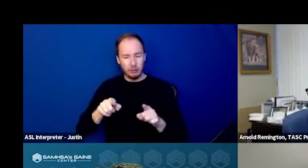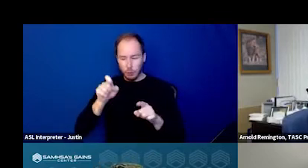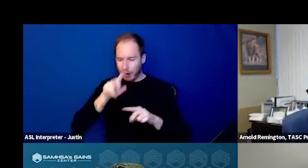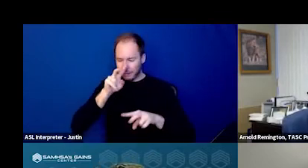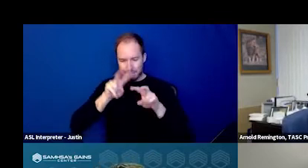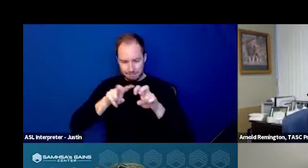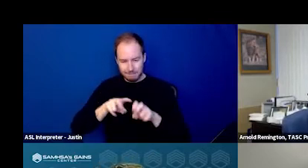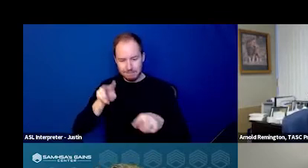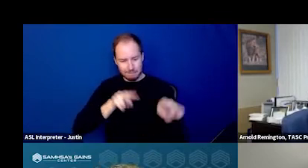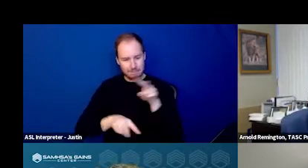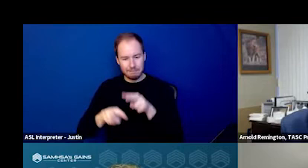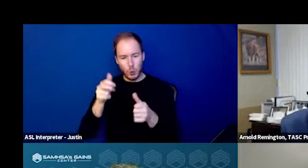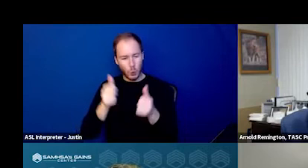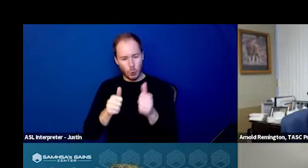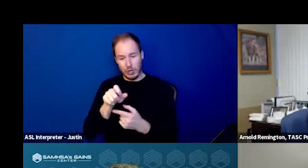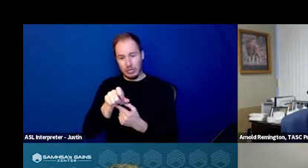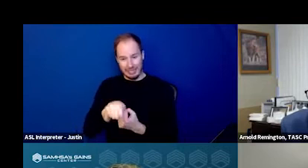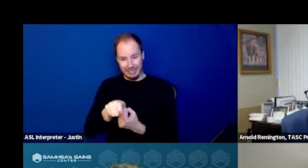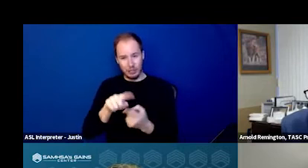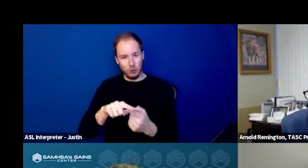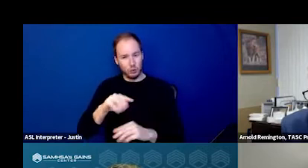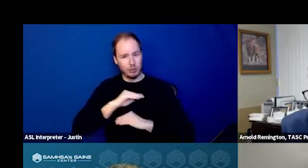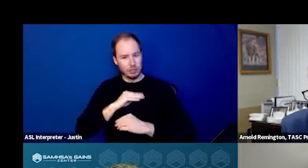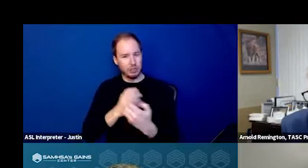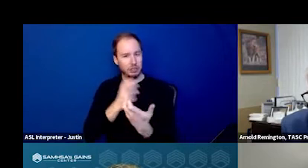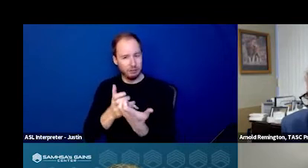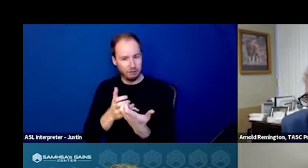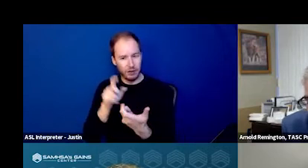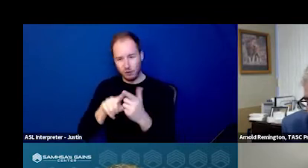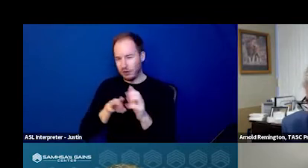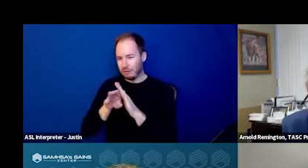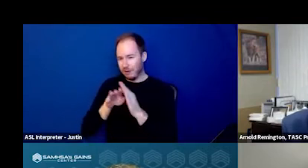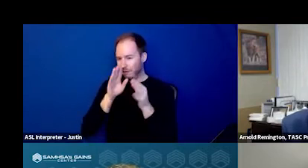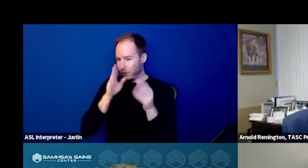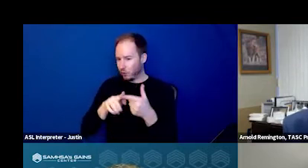of the department you're serving, and then develop your model around that. Next slide, please.